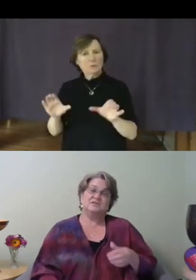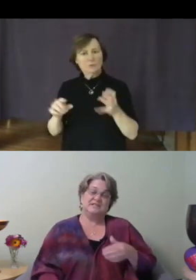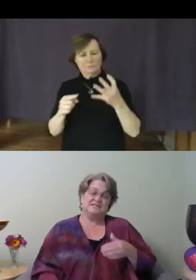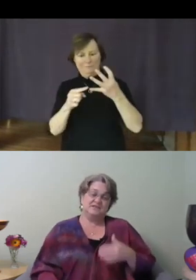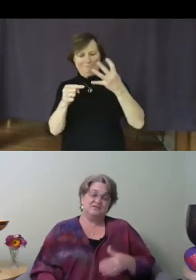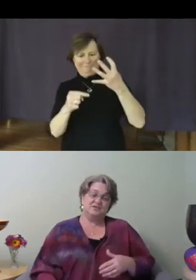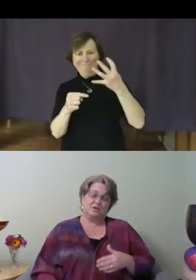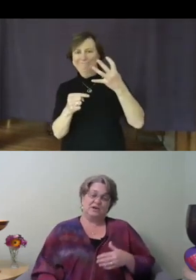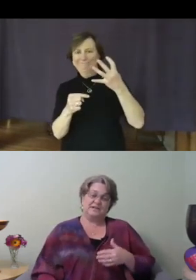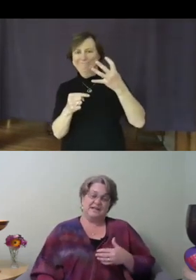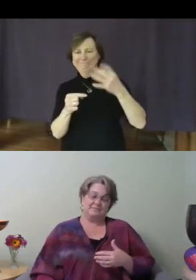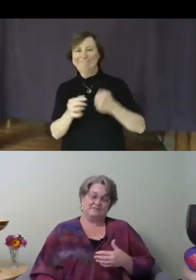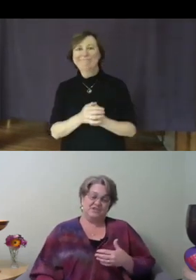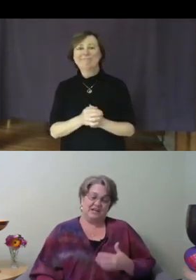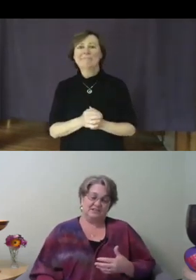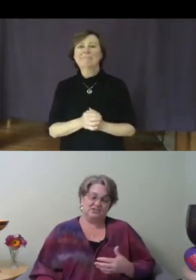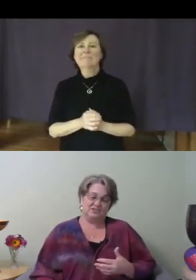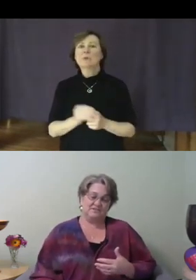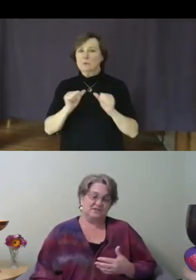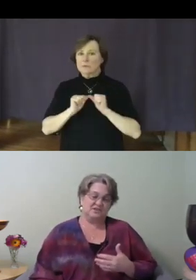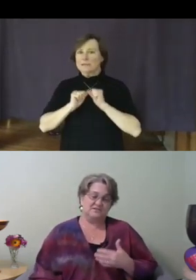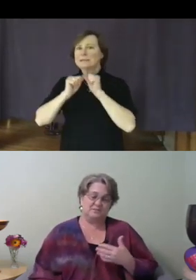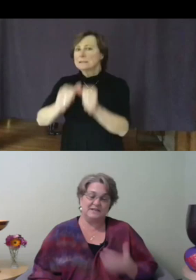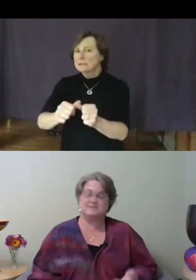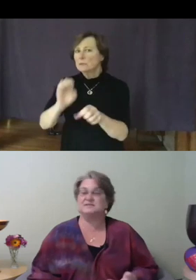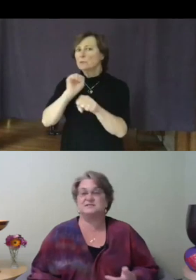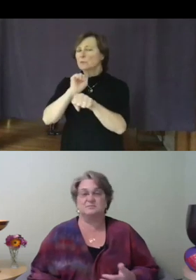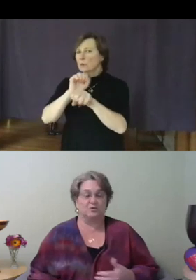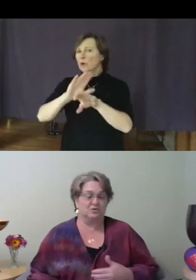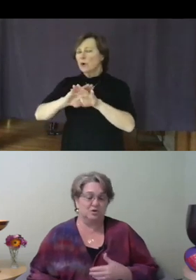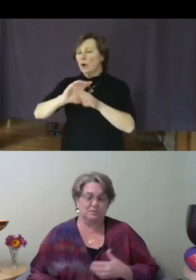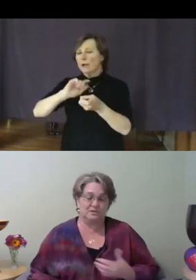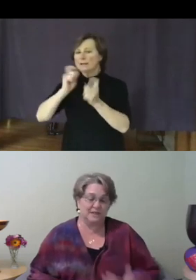continue to work on adaptive challenges such as racism or global climate